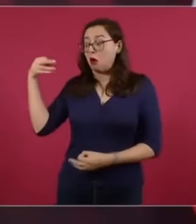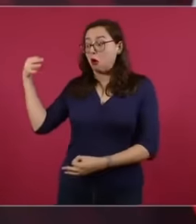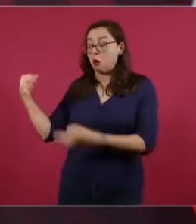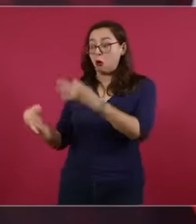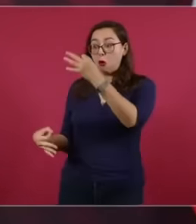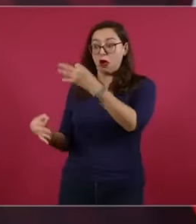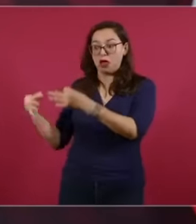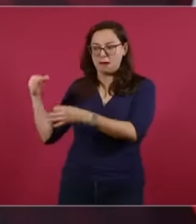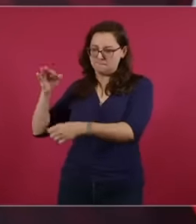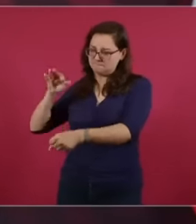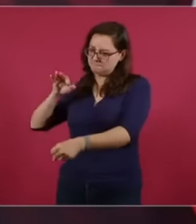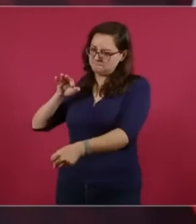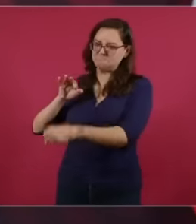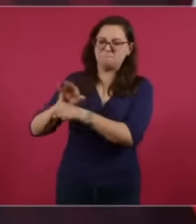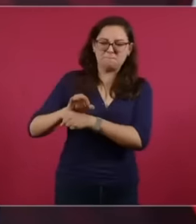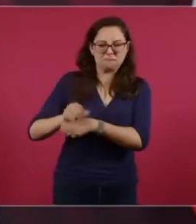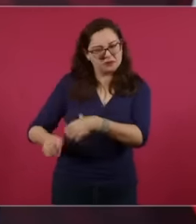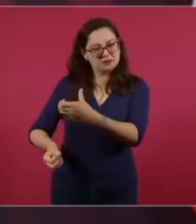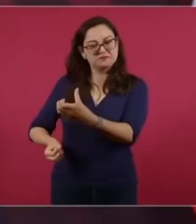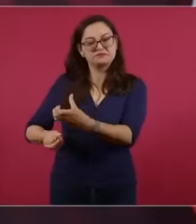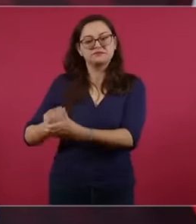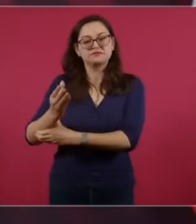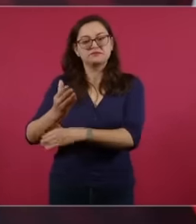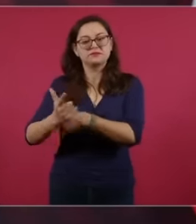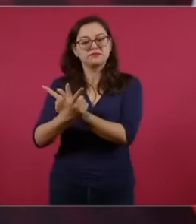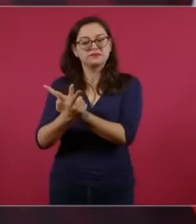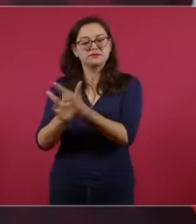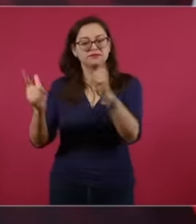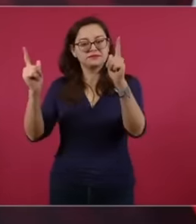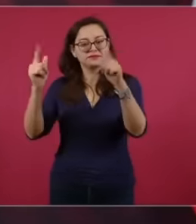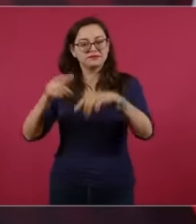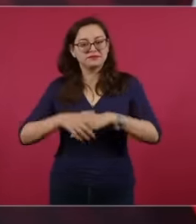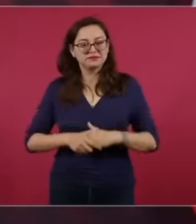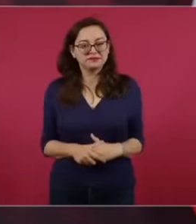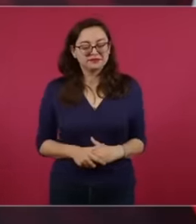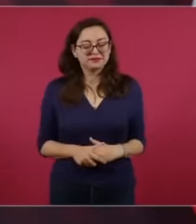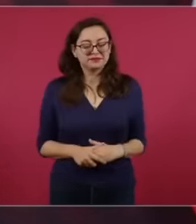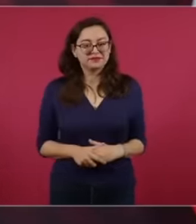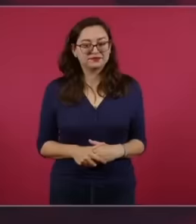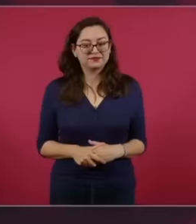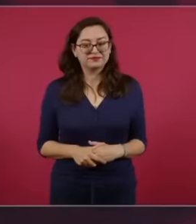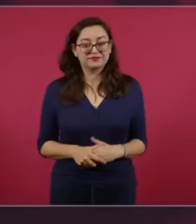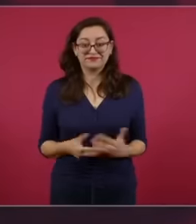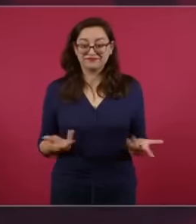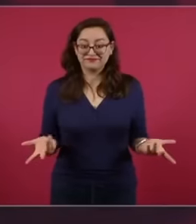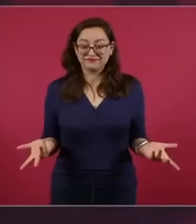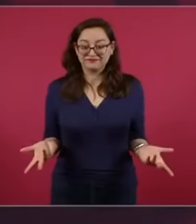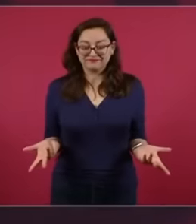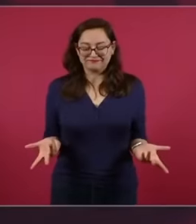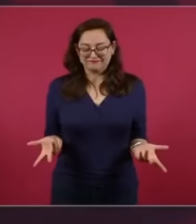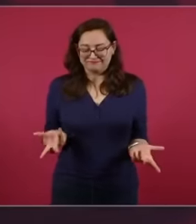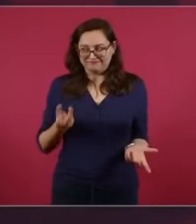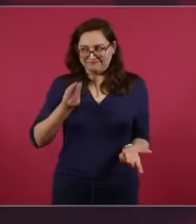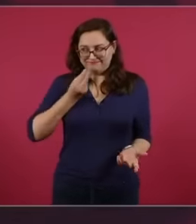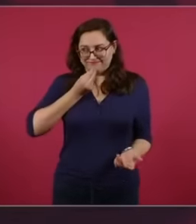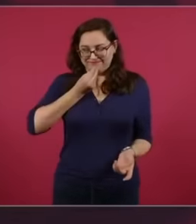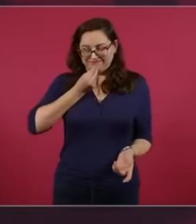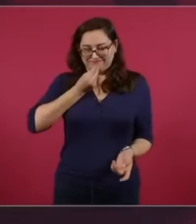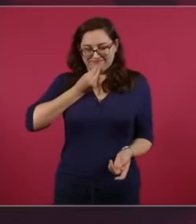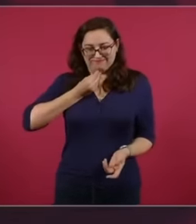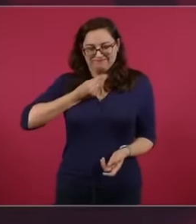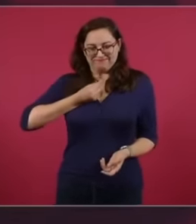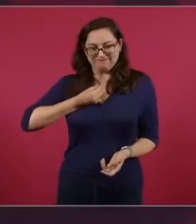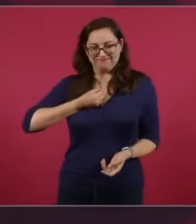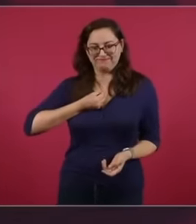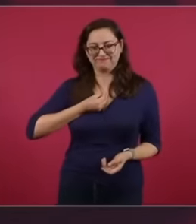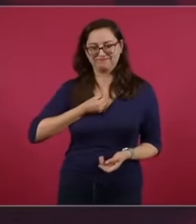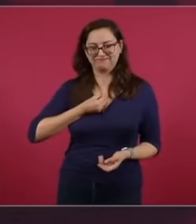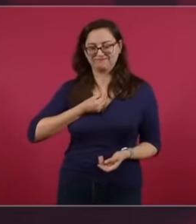released and he has to be released within 24